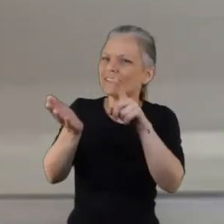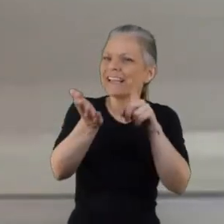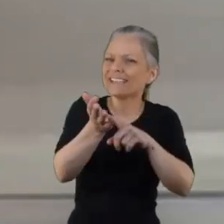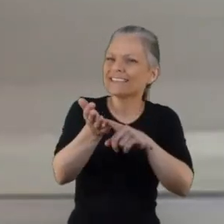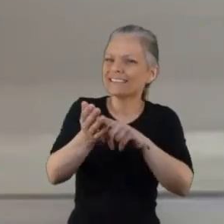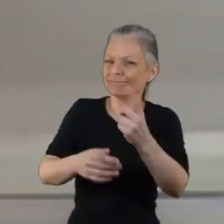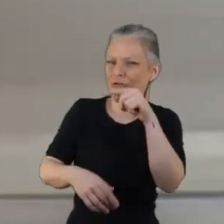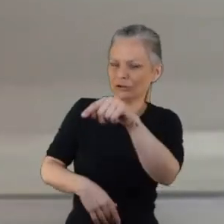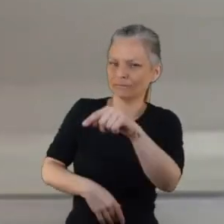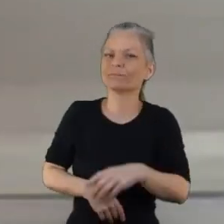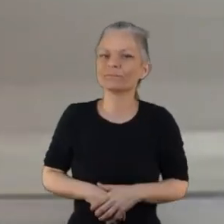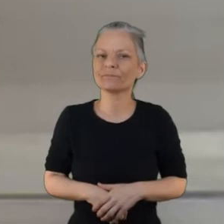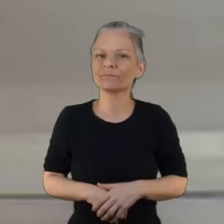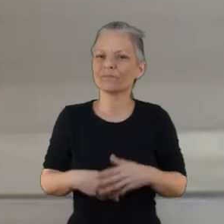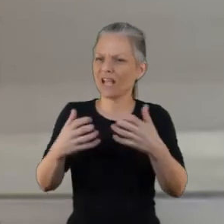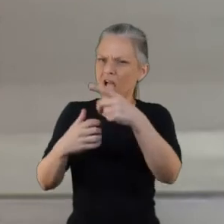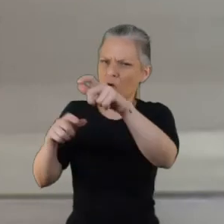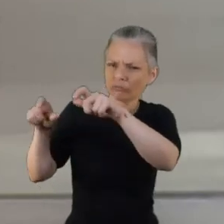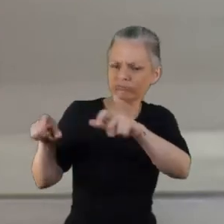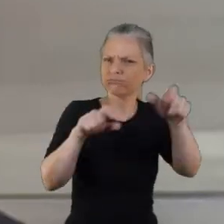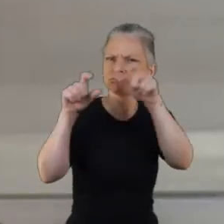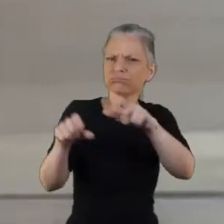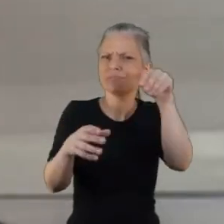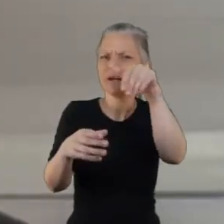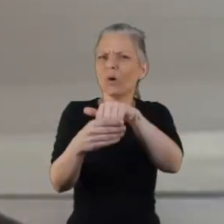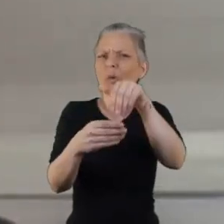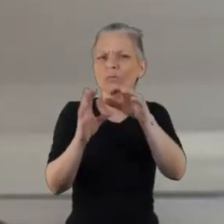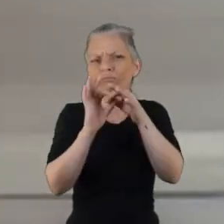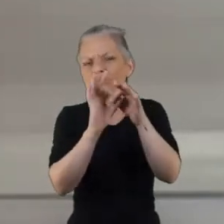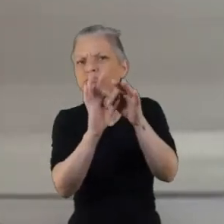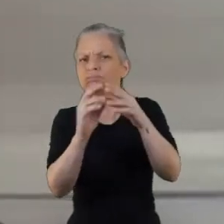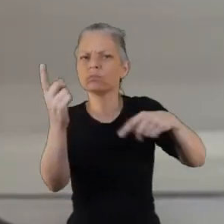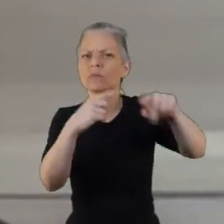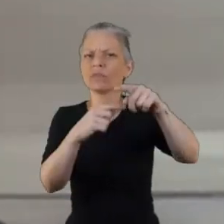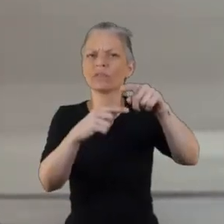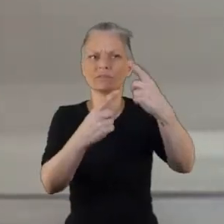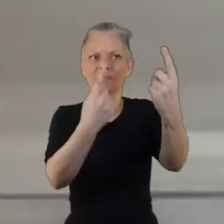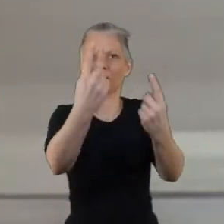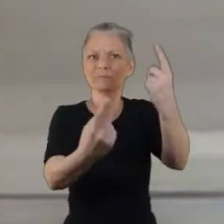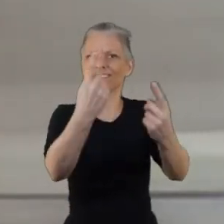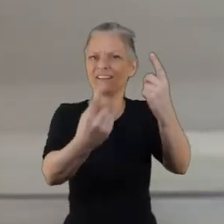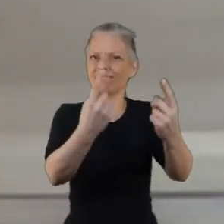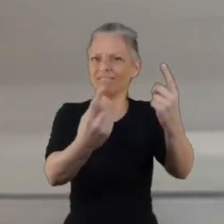in line with what we would hope to deliver. There were things that came out about it being trauma-informed and and person-centre and